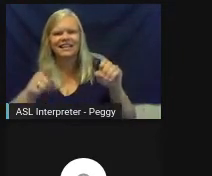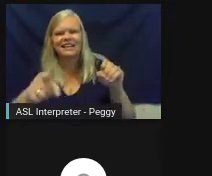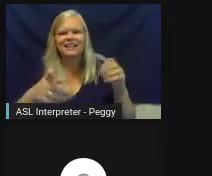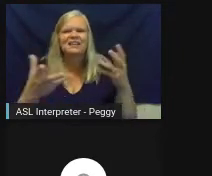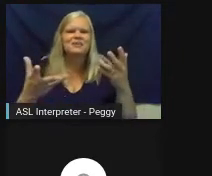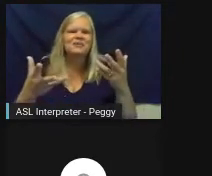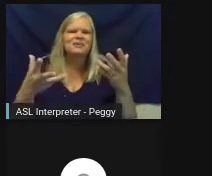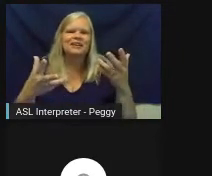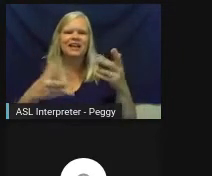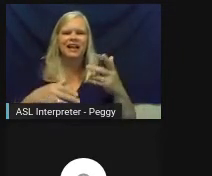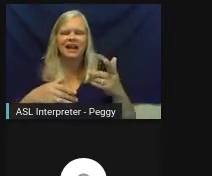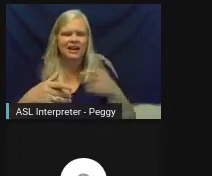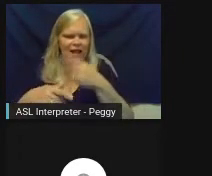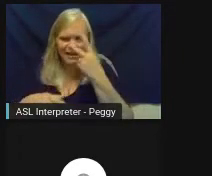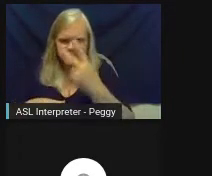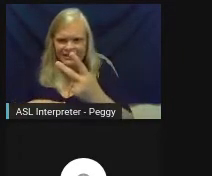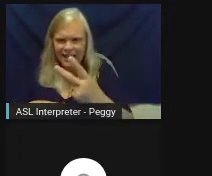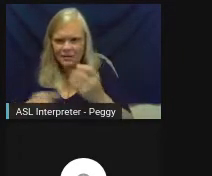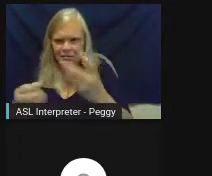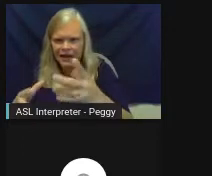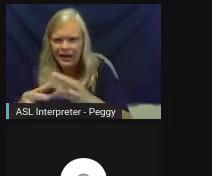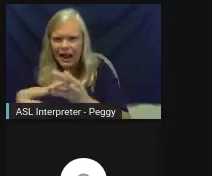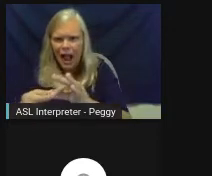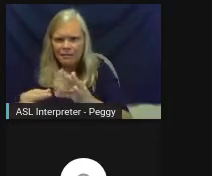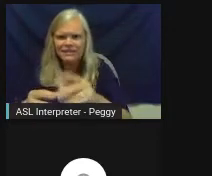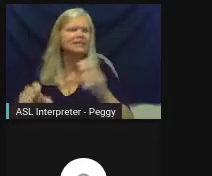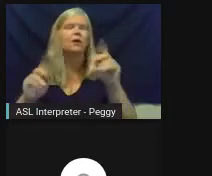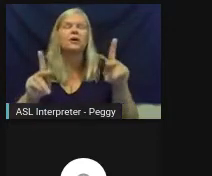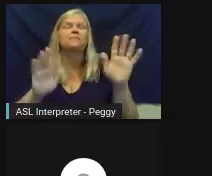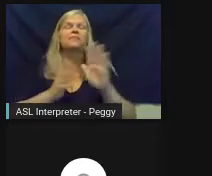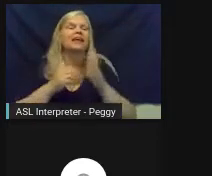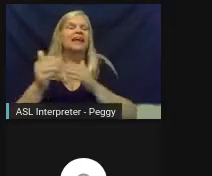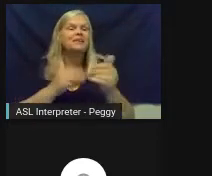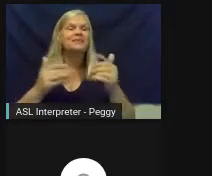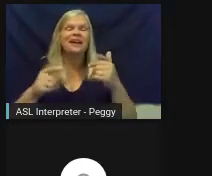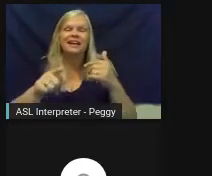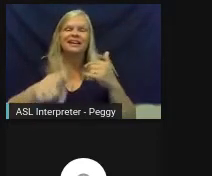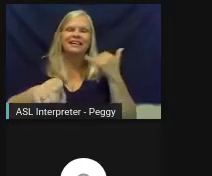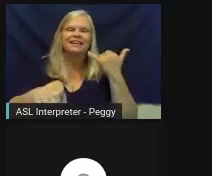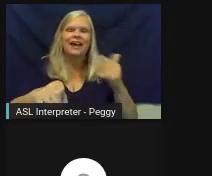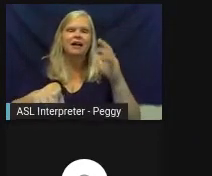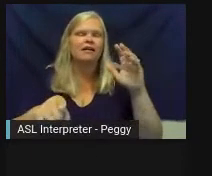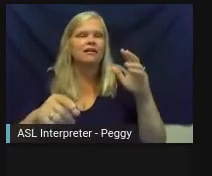just keeping the conversation moving. Again, echoing a lot of what Michele said, instead of